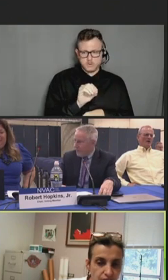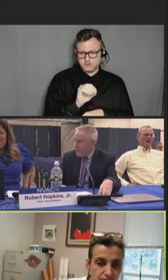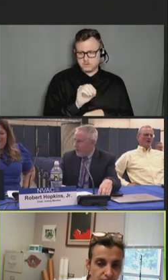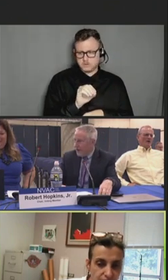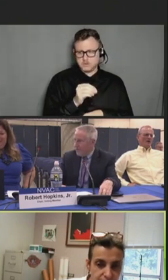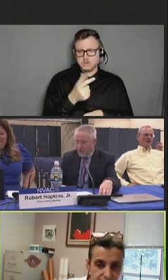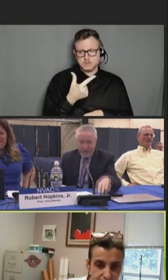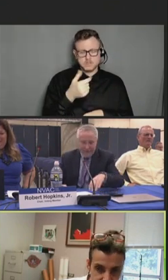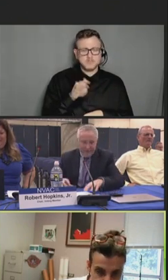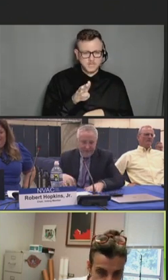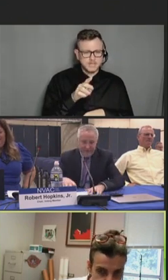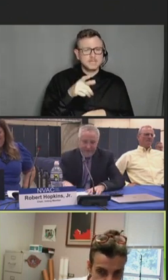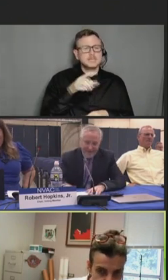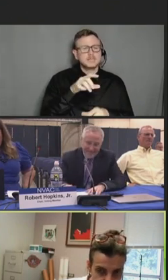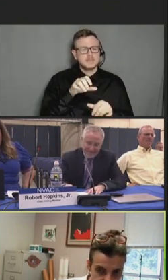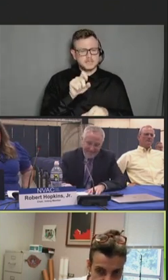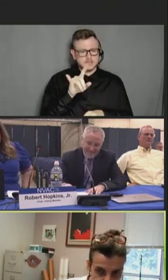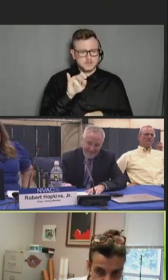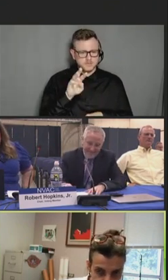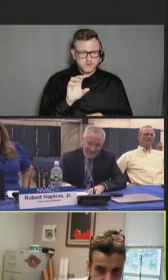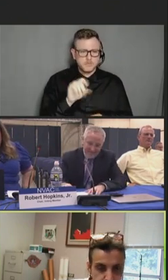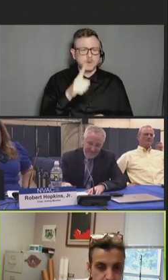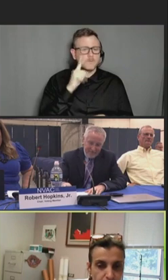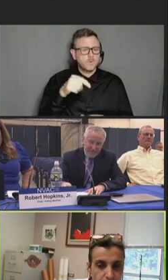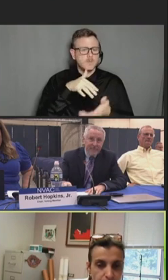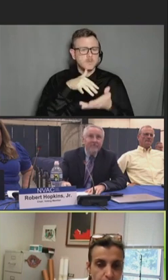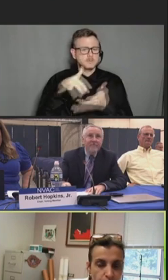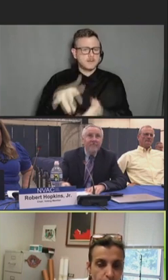and funnel study analysis.